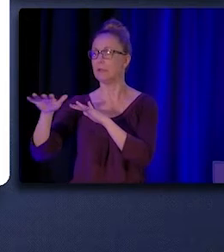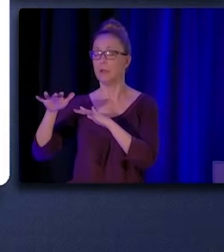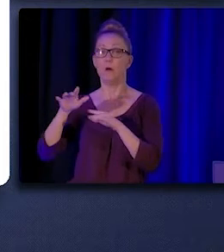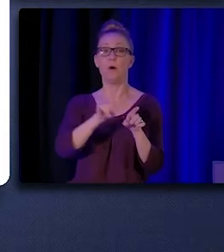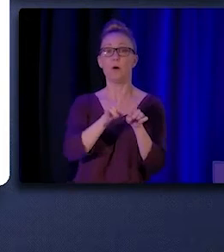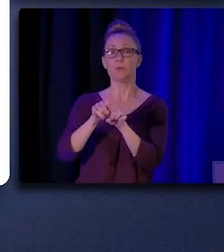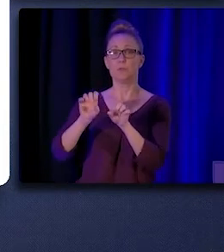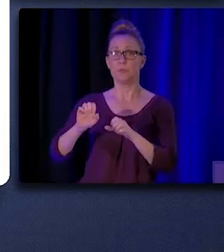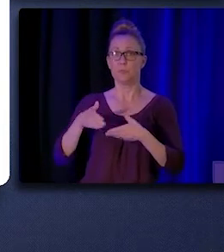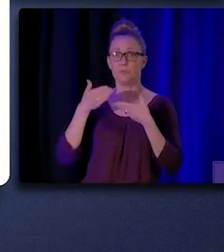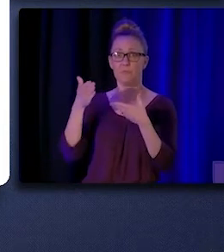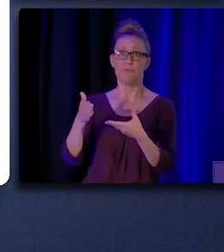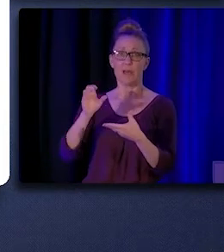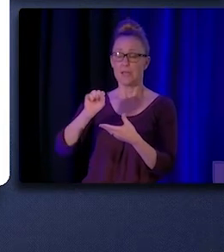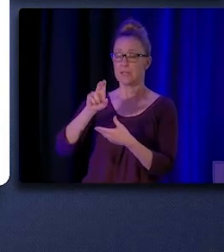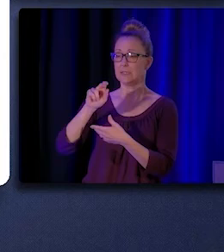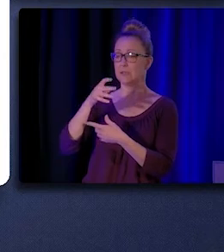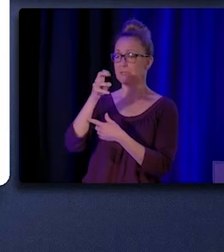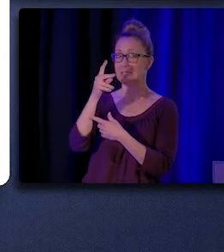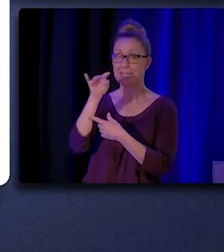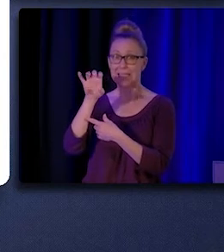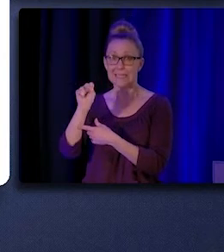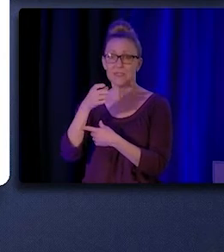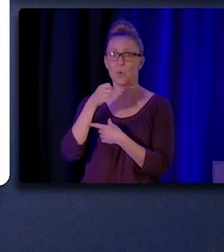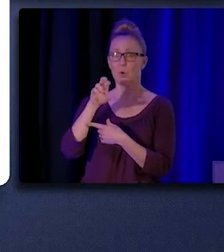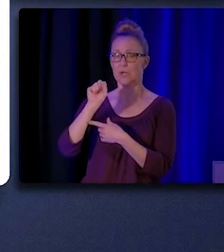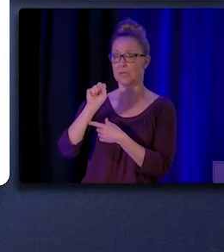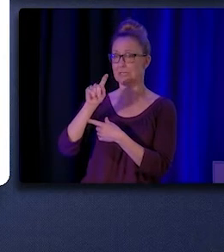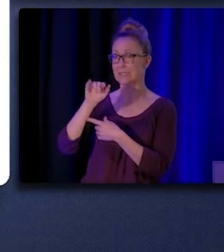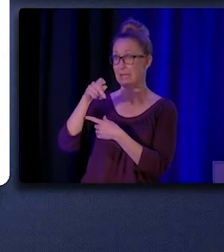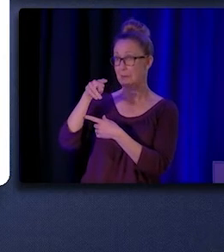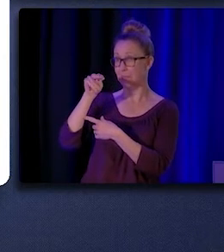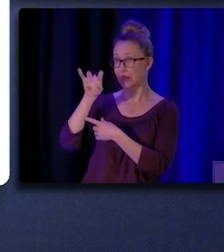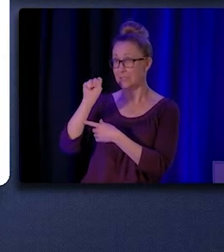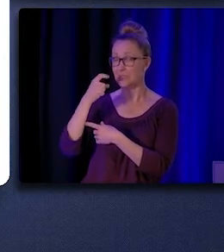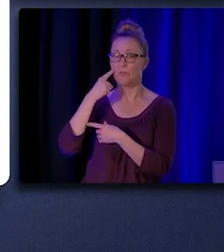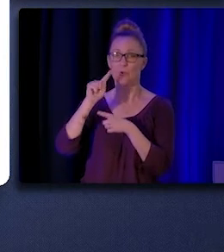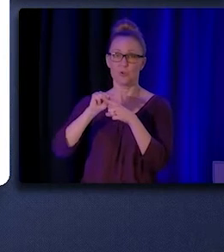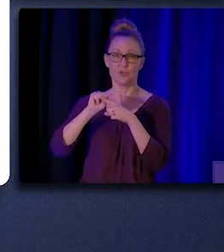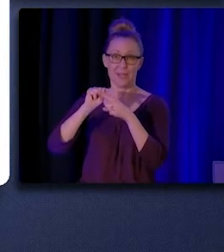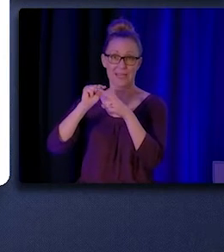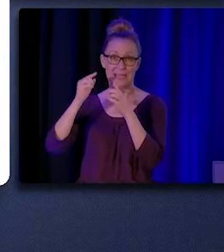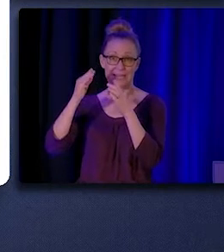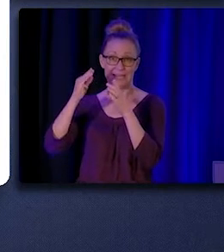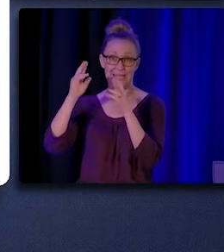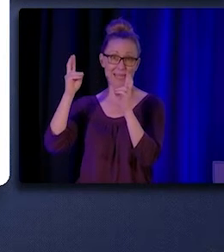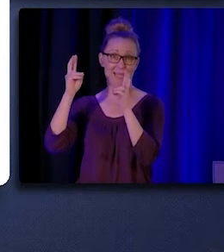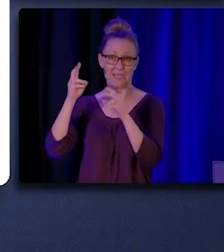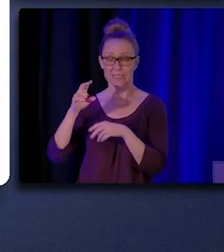or stipends for CHW/P trainees. Training programs also have the ability